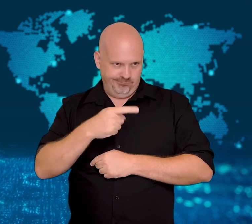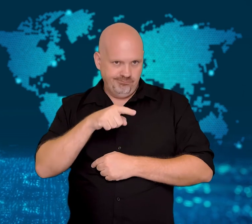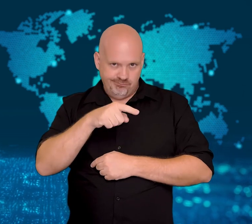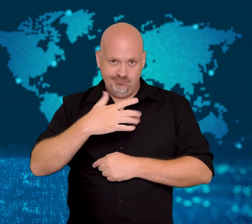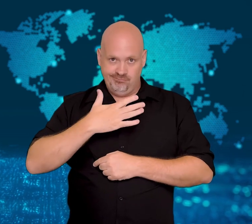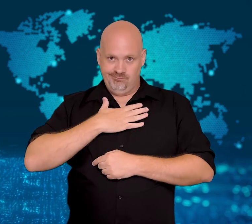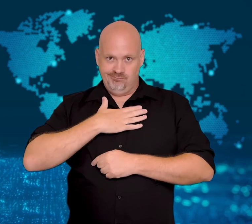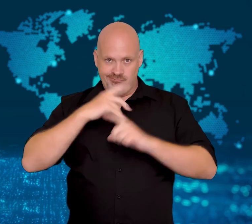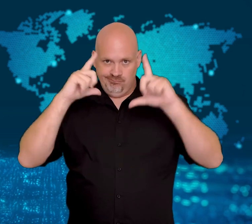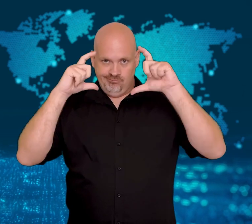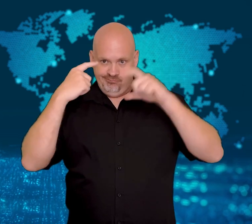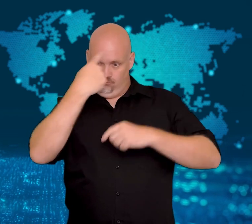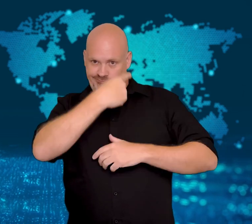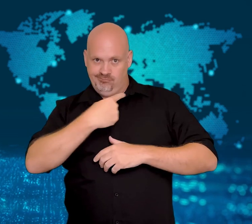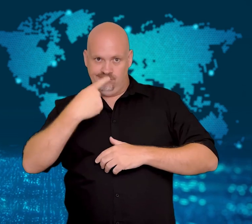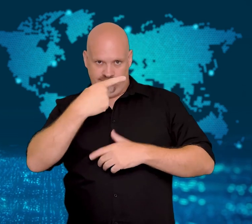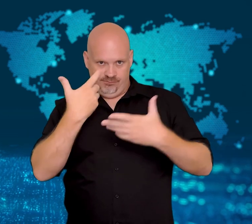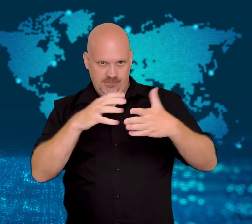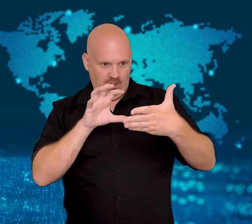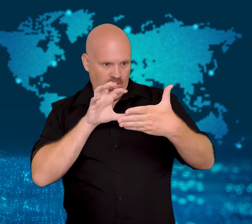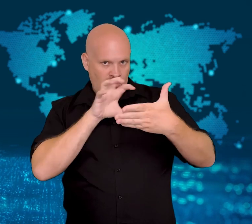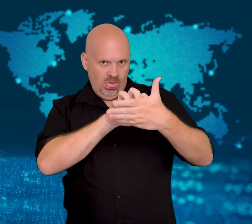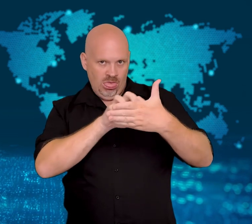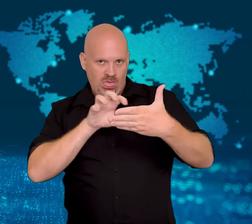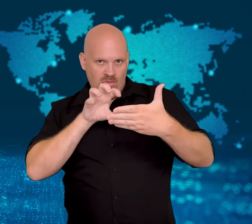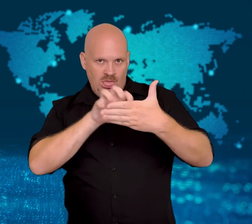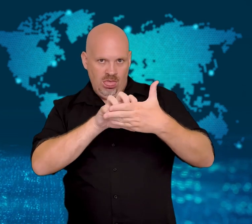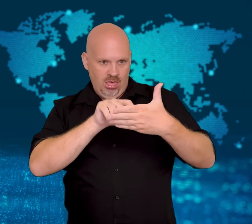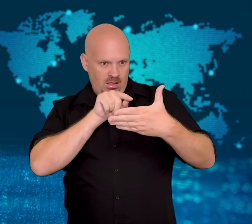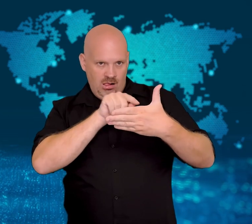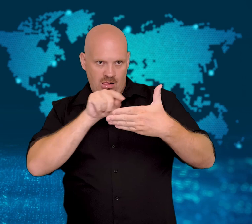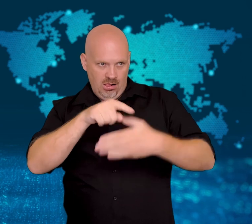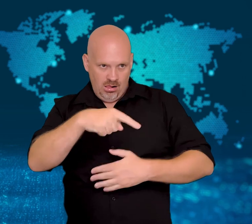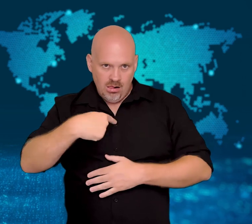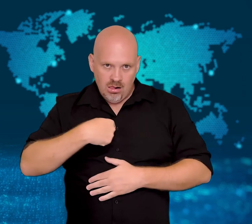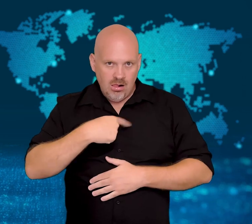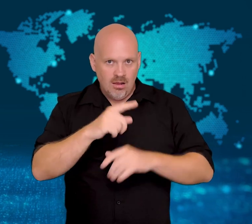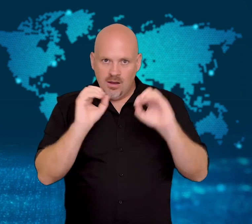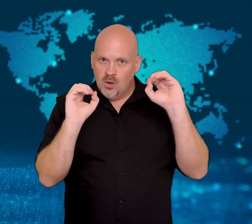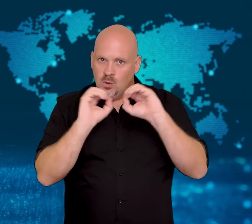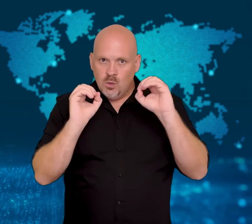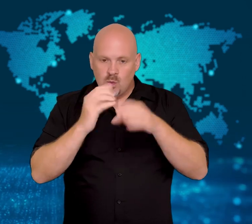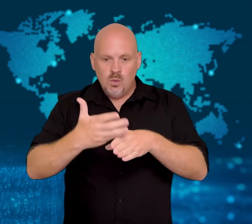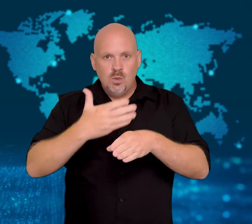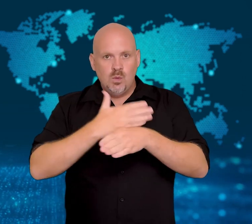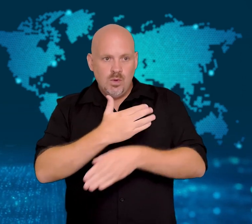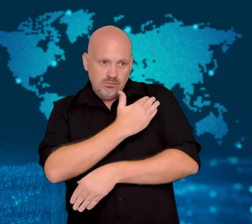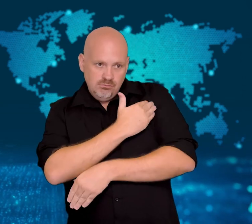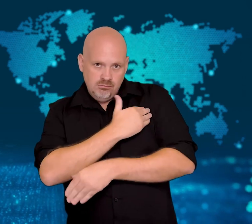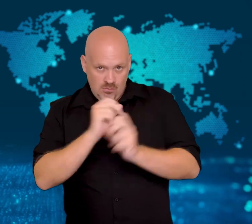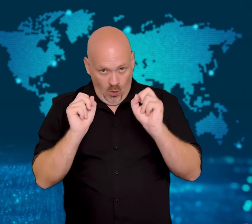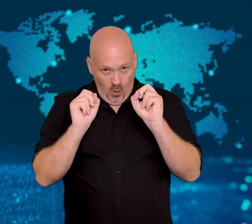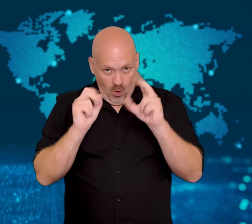changed her swimsuit, and added armpit hair.